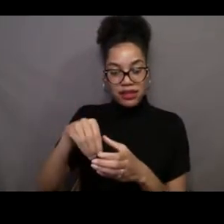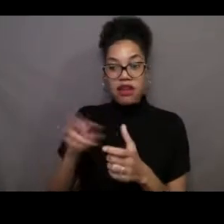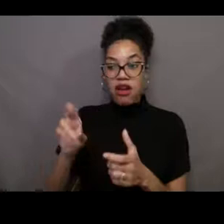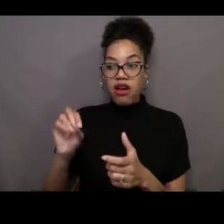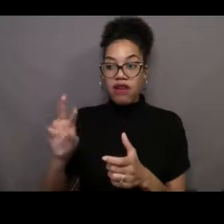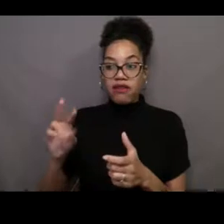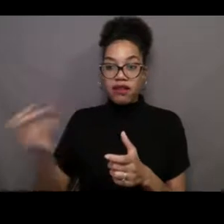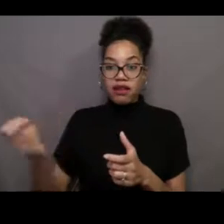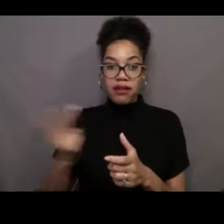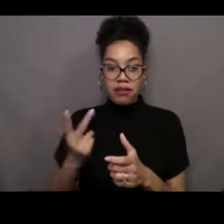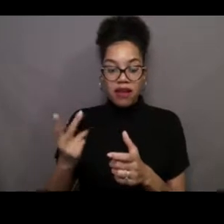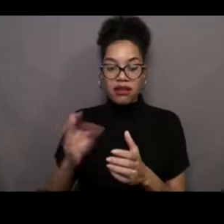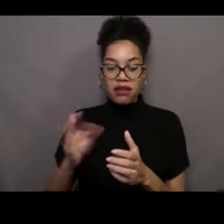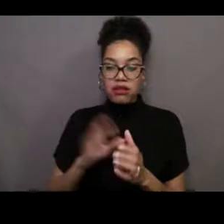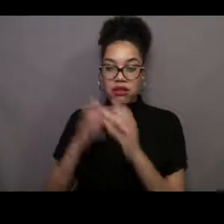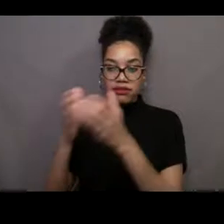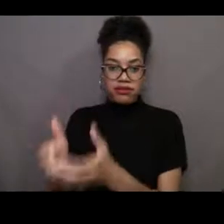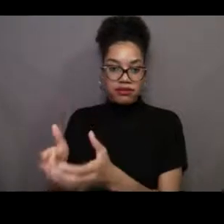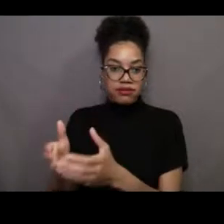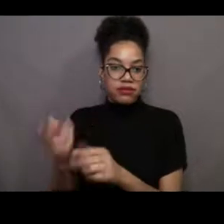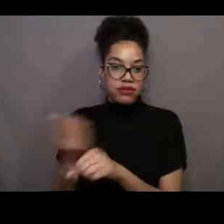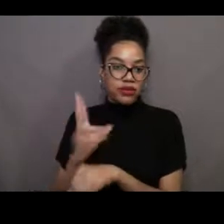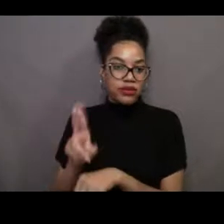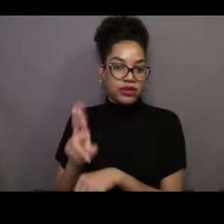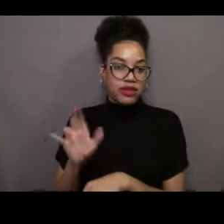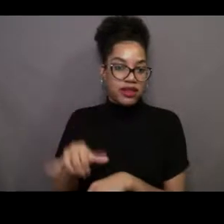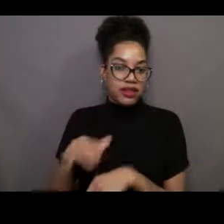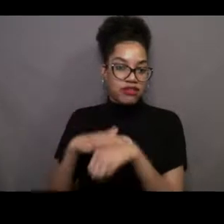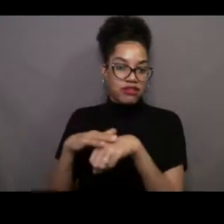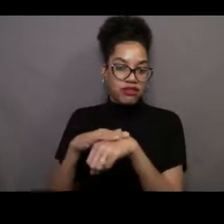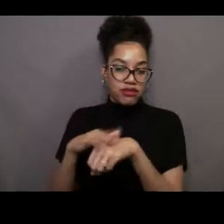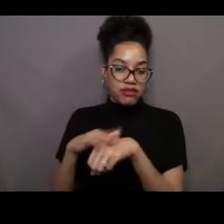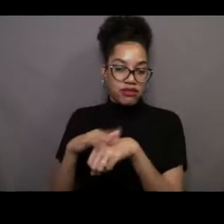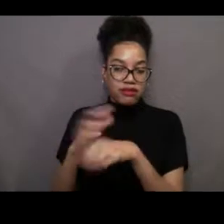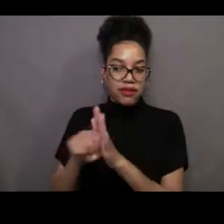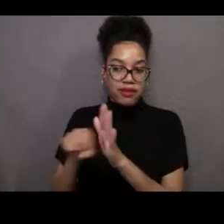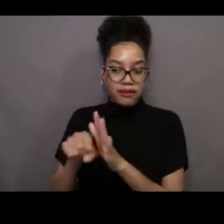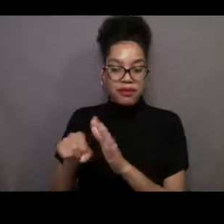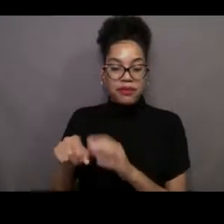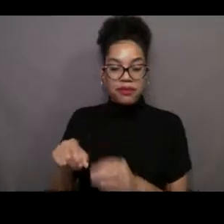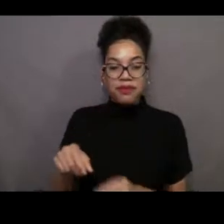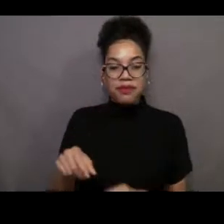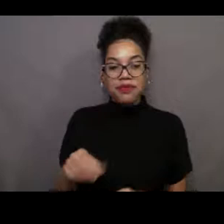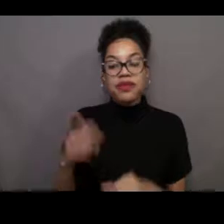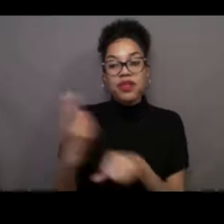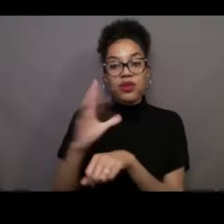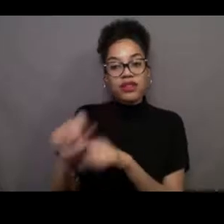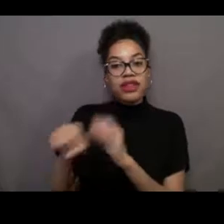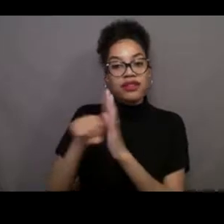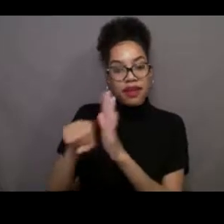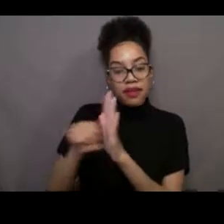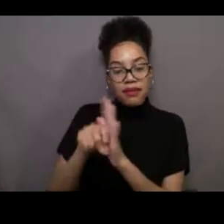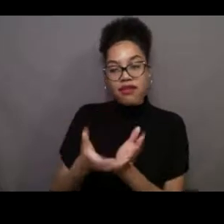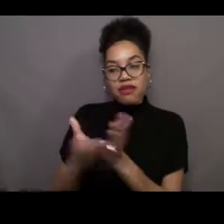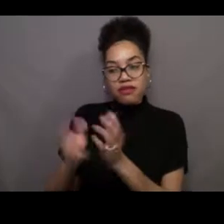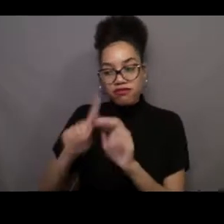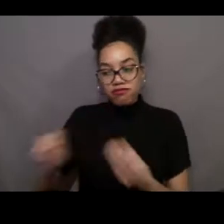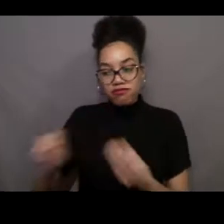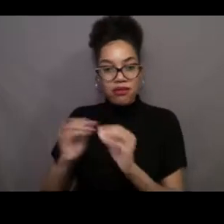they can take that sample home with them and learn more about it. Great. Well, I'm going to give you guys, first of all, I want to let Jett know